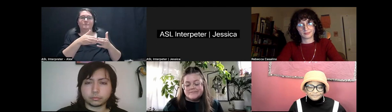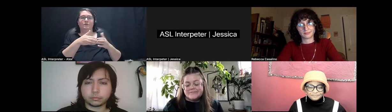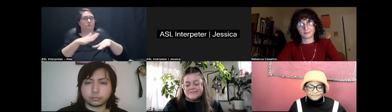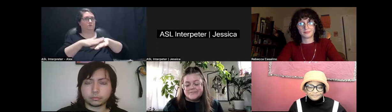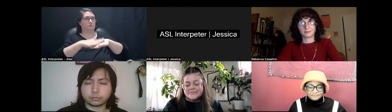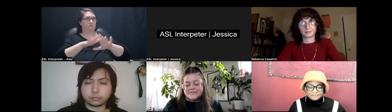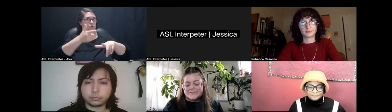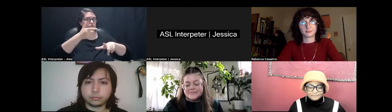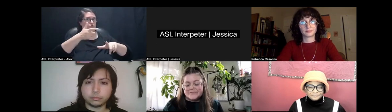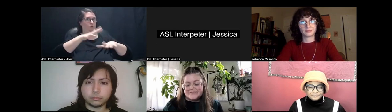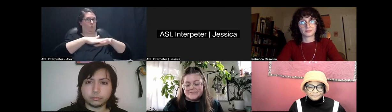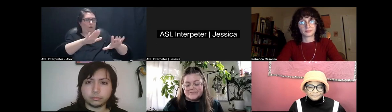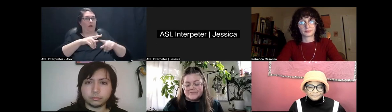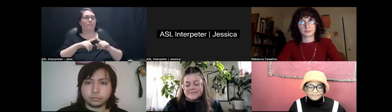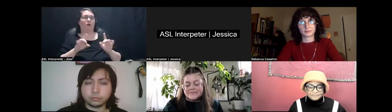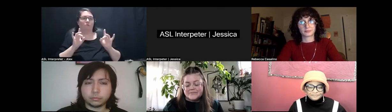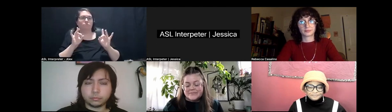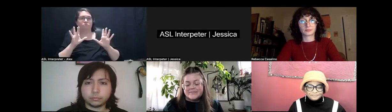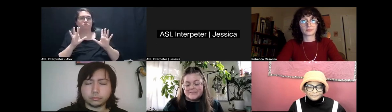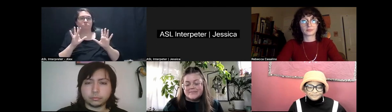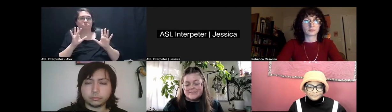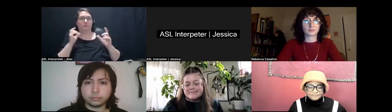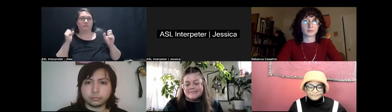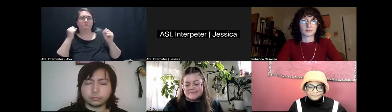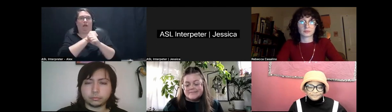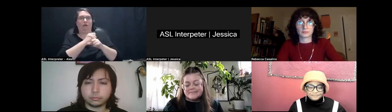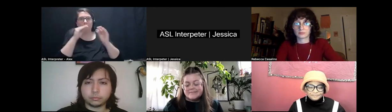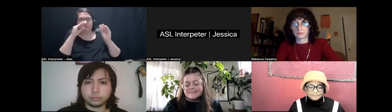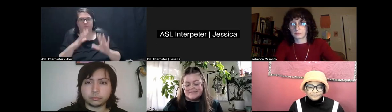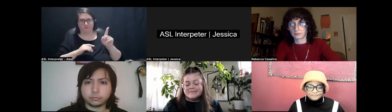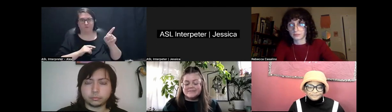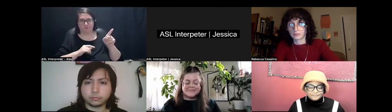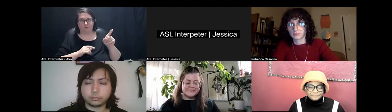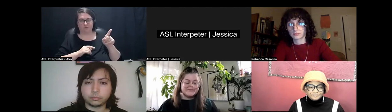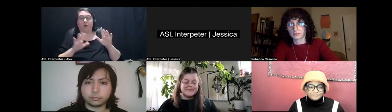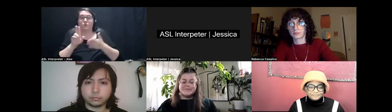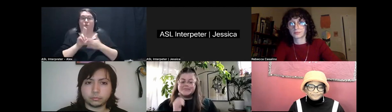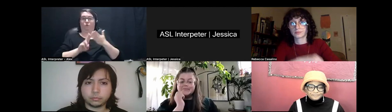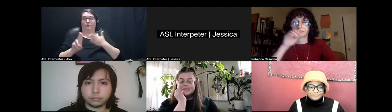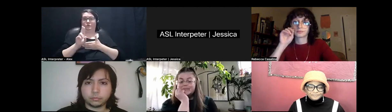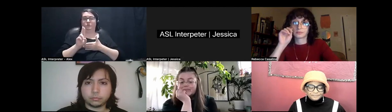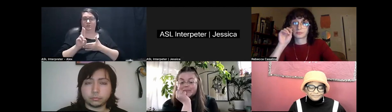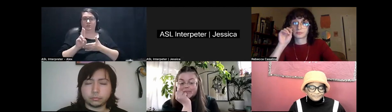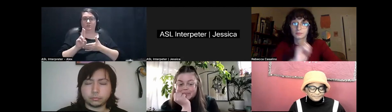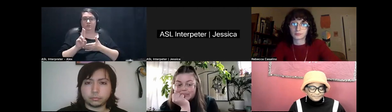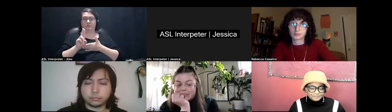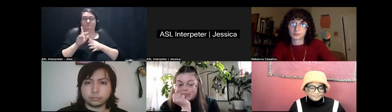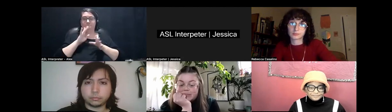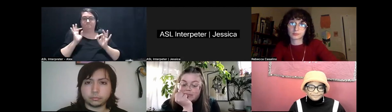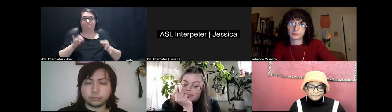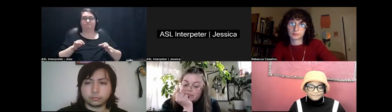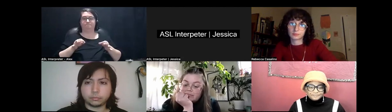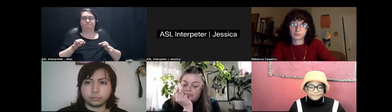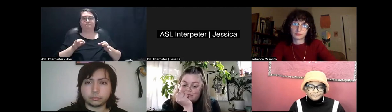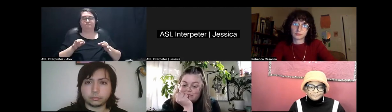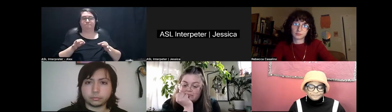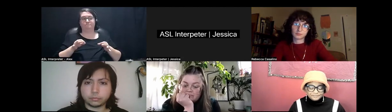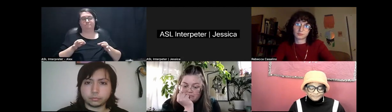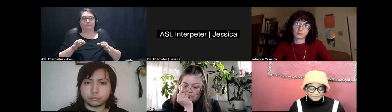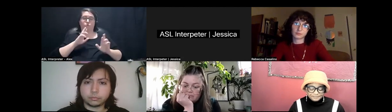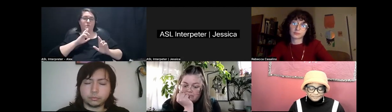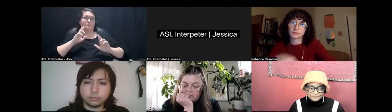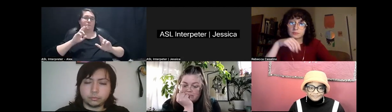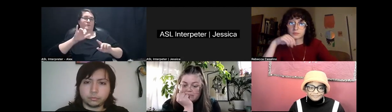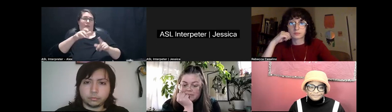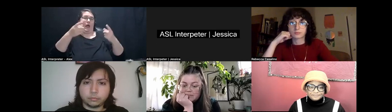violently attacked the professor. And our university has decided to, as a response to that